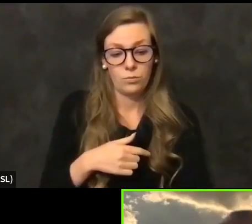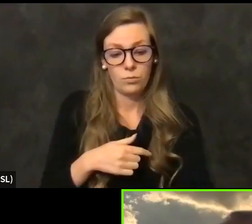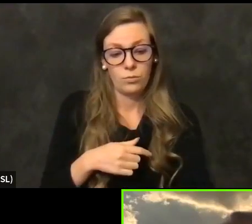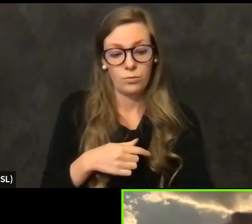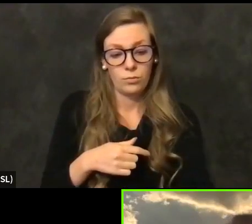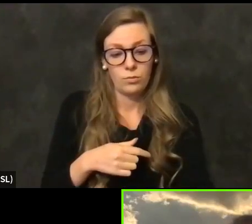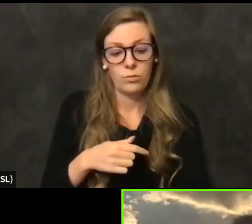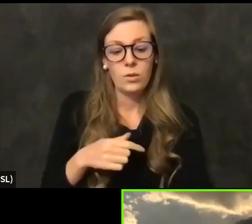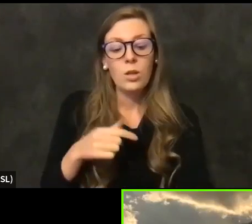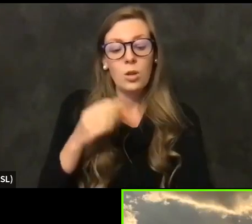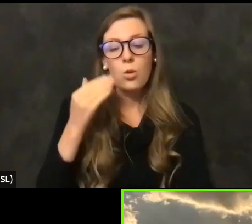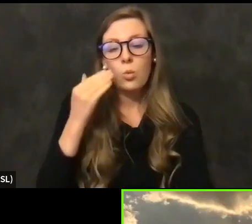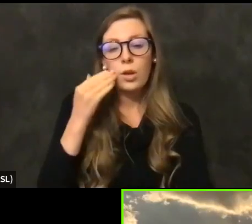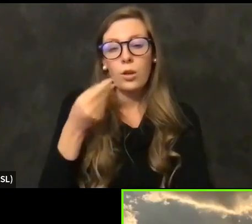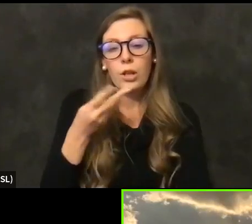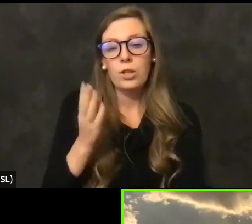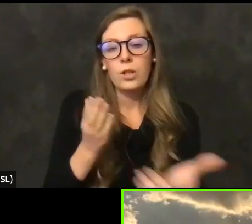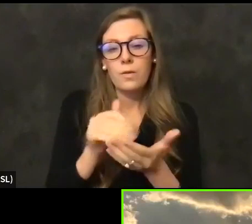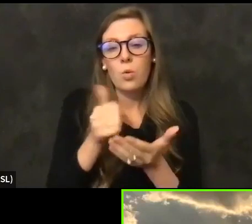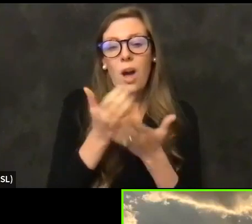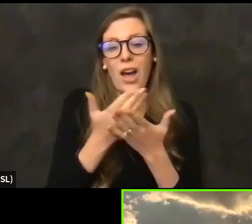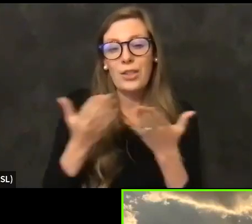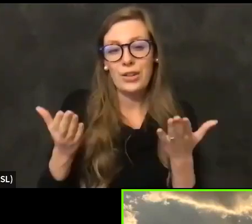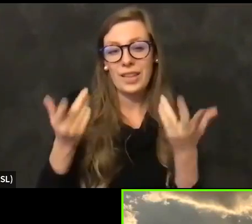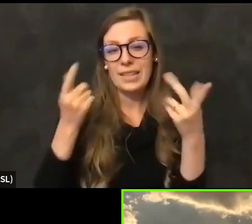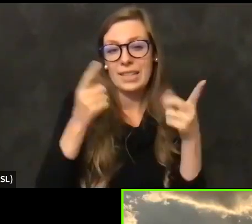things going on at the state that are relevant to here or at the federal level.